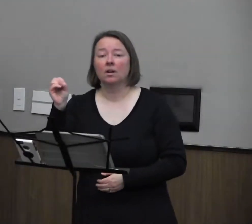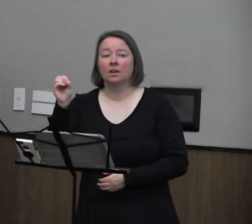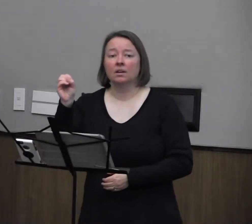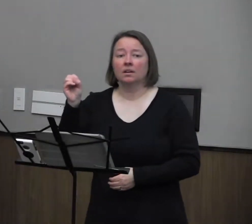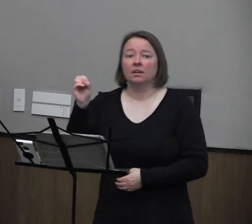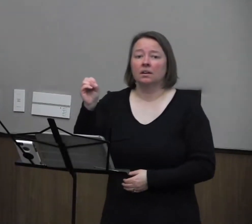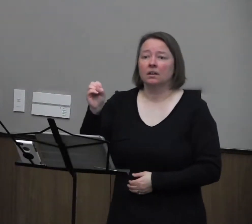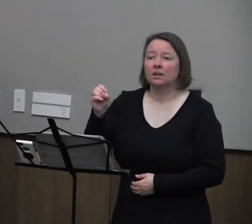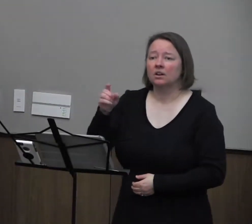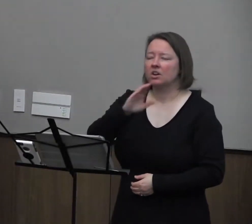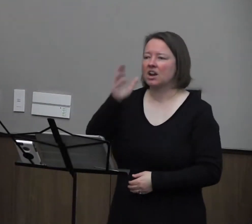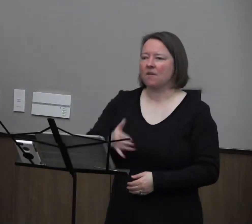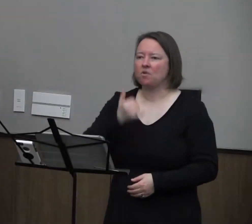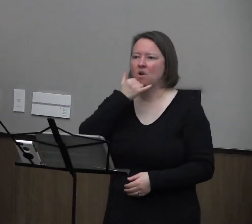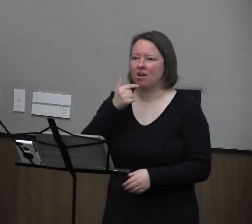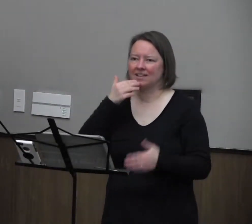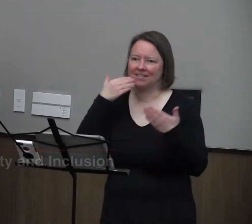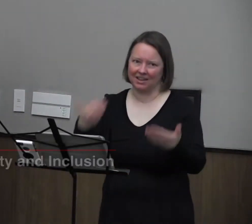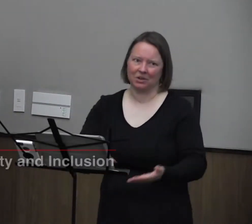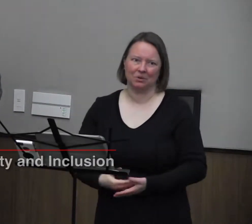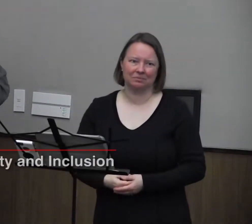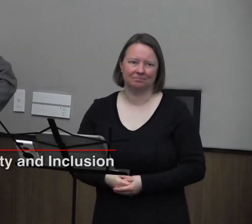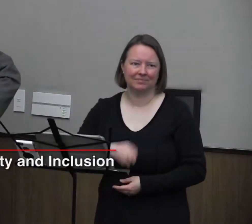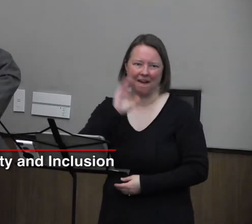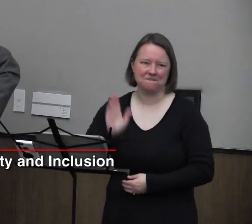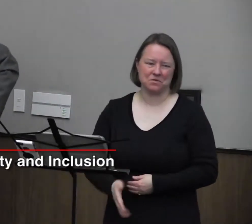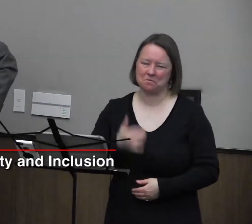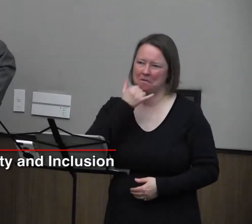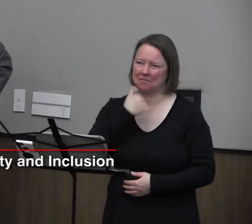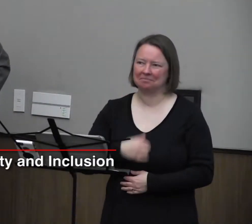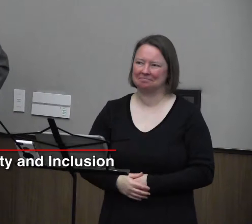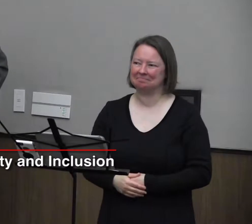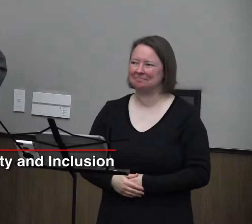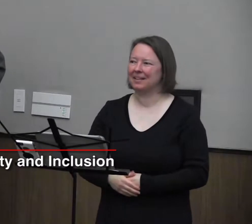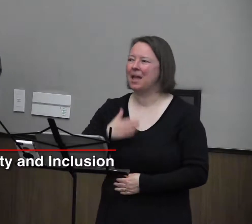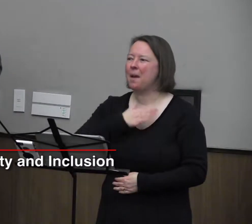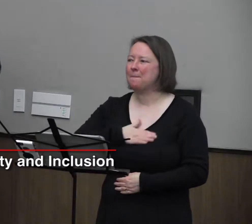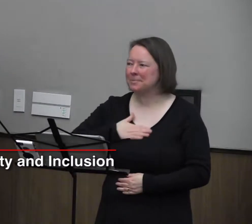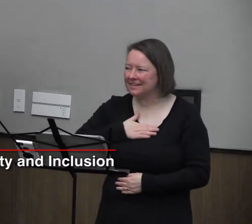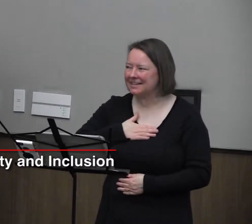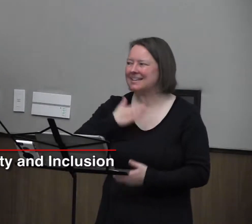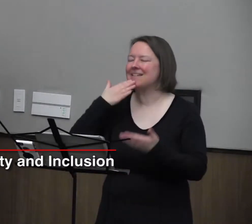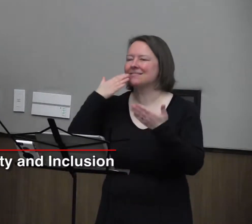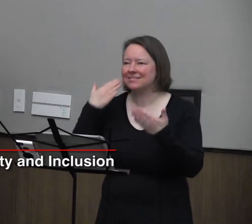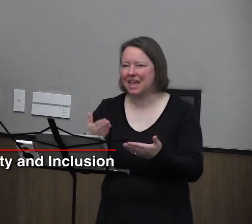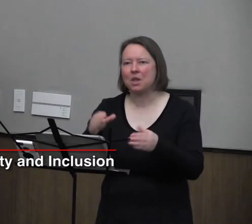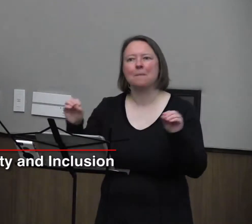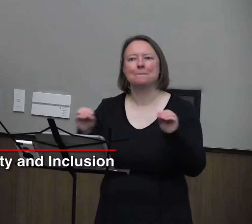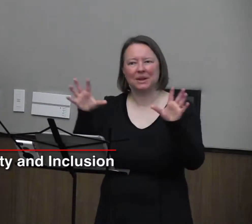You can never go wrong saying thank you, ever. Please and thank you, they are the magic words.